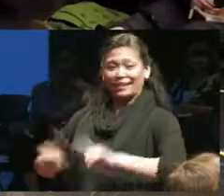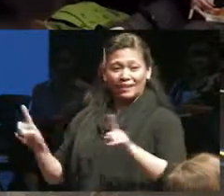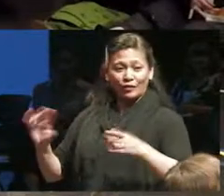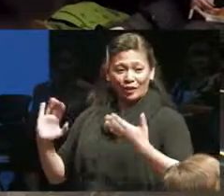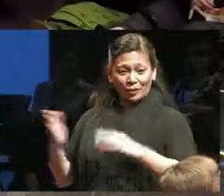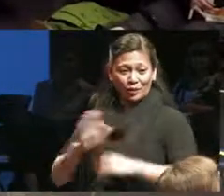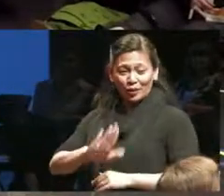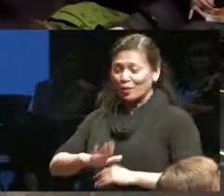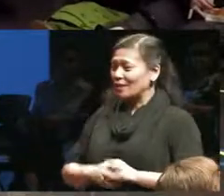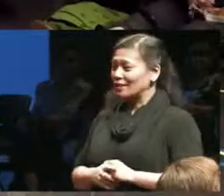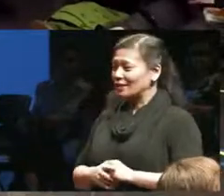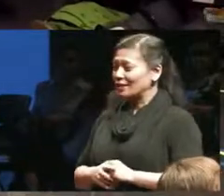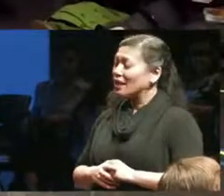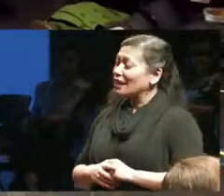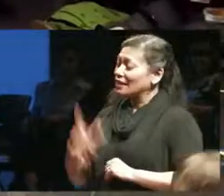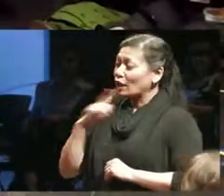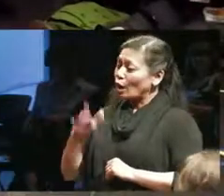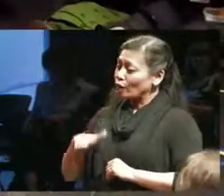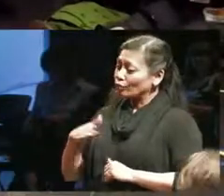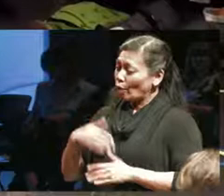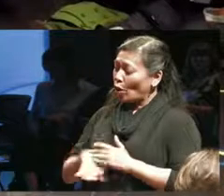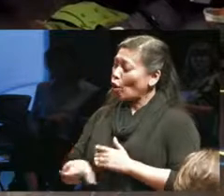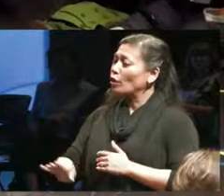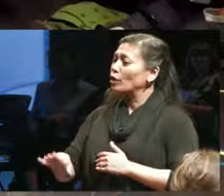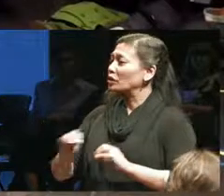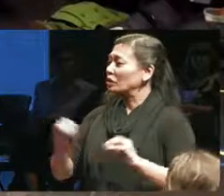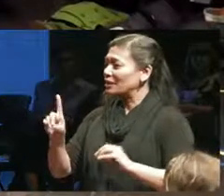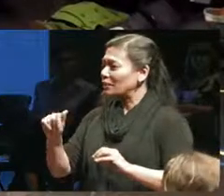I've acquired my disability throughout my life so I spent the first part of my